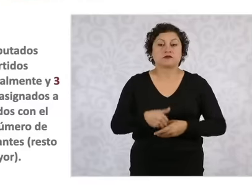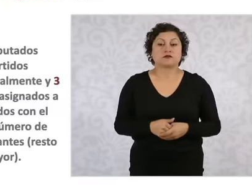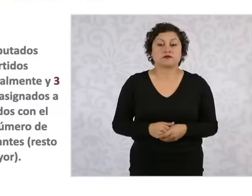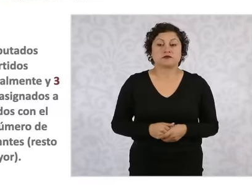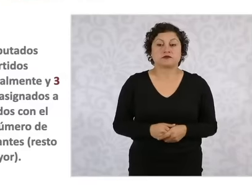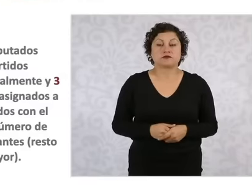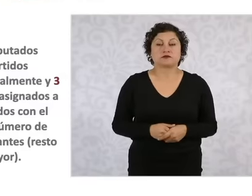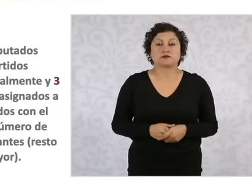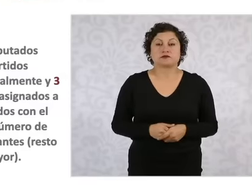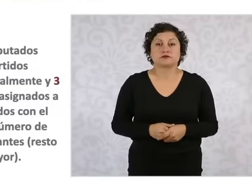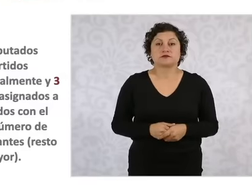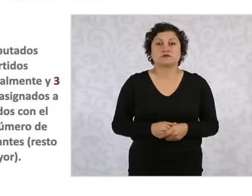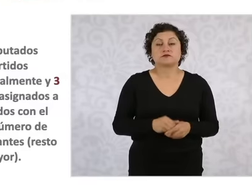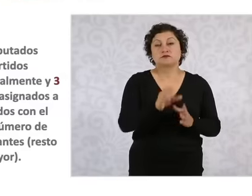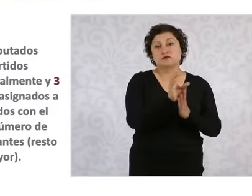What does the Constitution say to change the